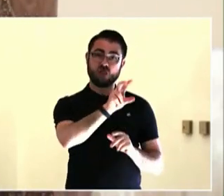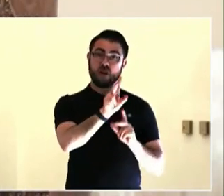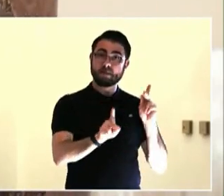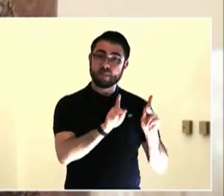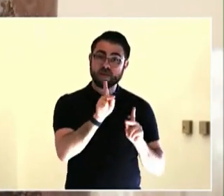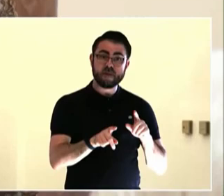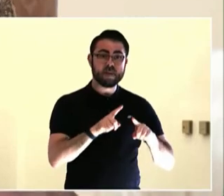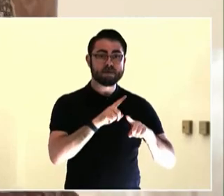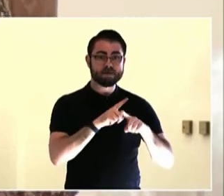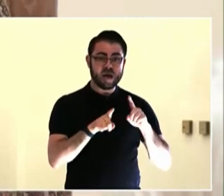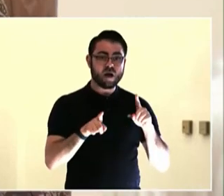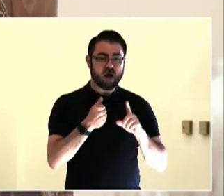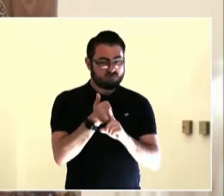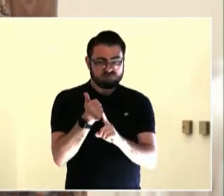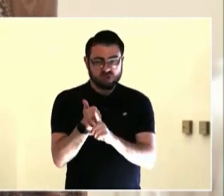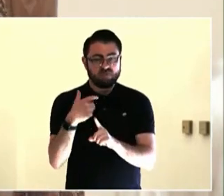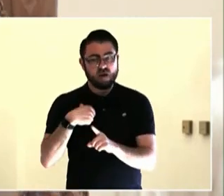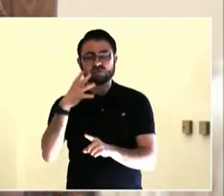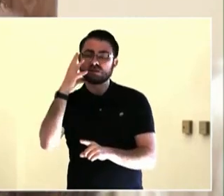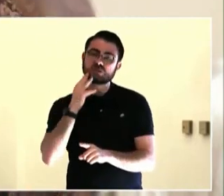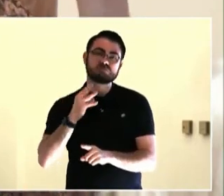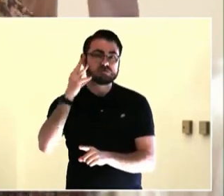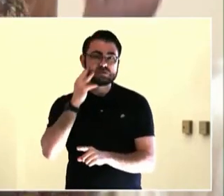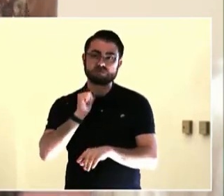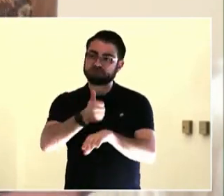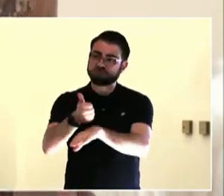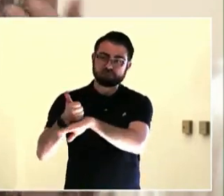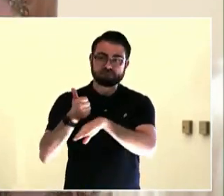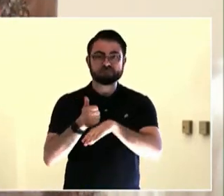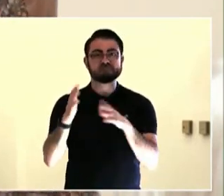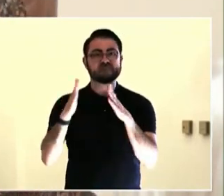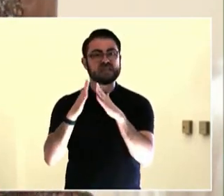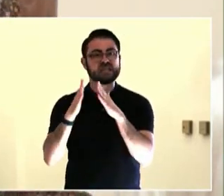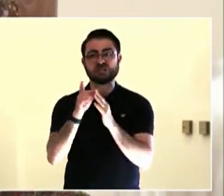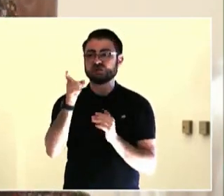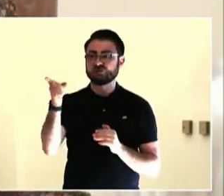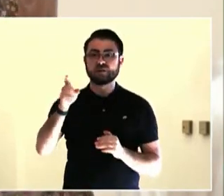port-o-potties are the be all and end all, because they are problematic in their own right,